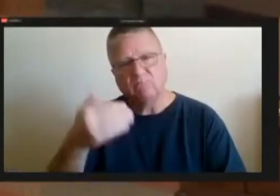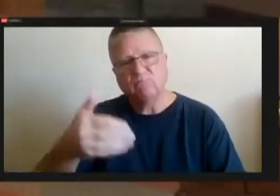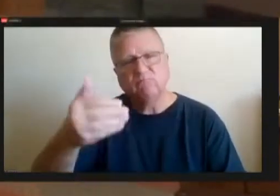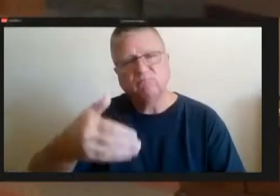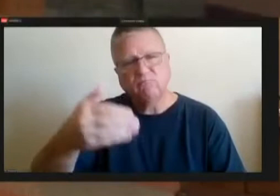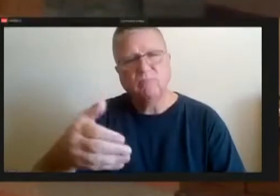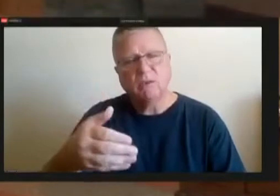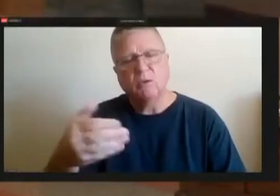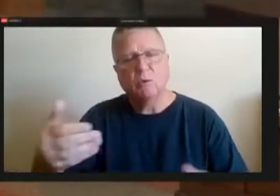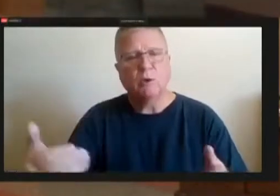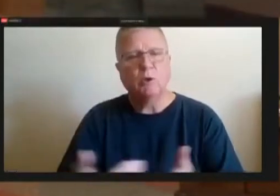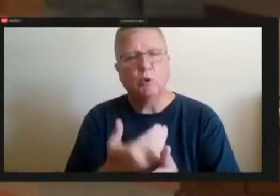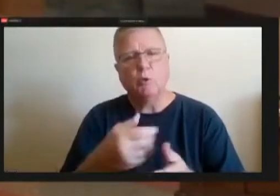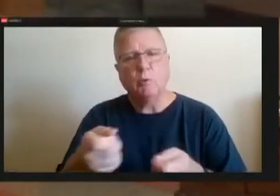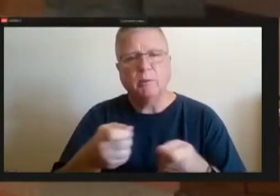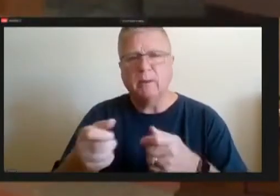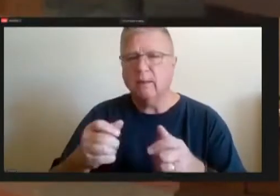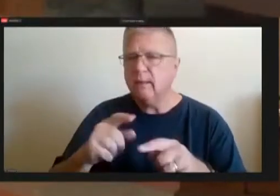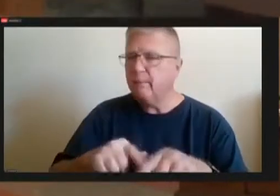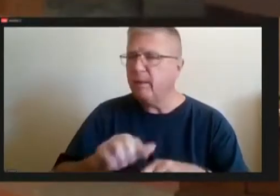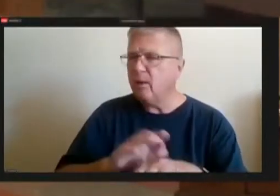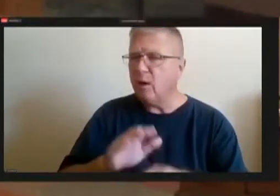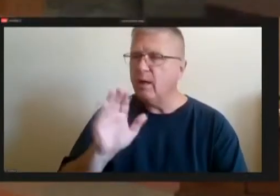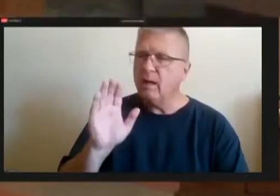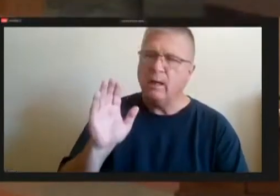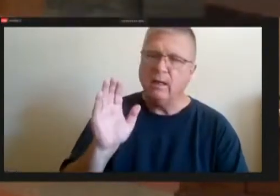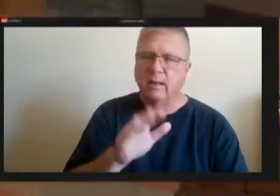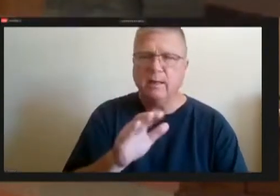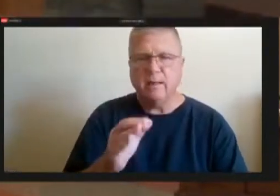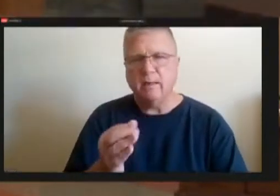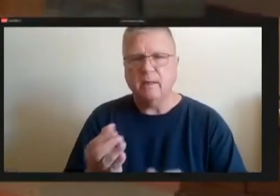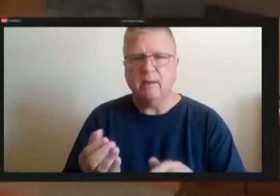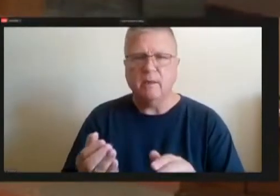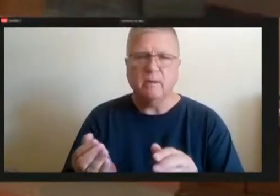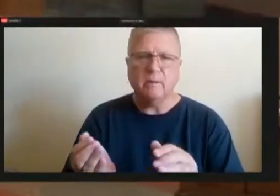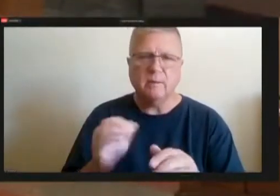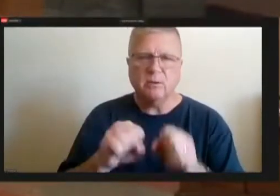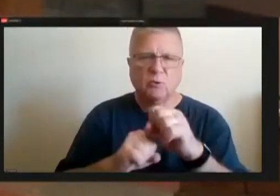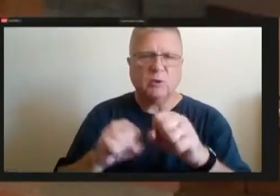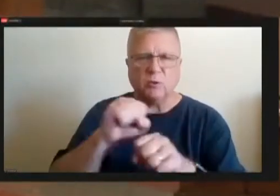restructuring of the their offices and their needs, but I see at least one